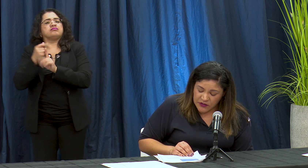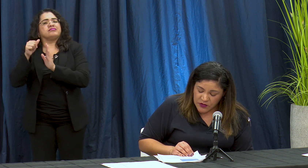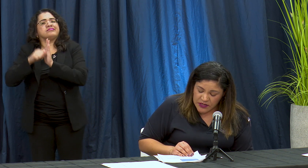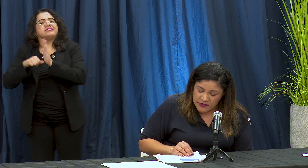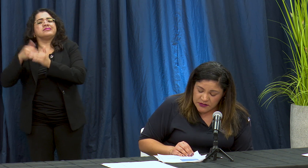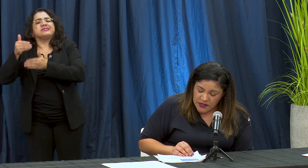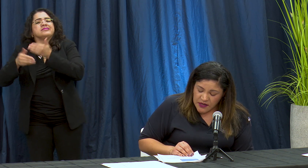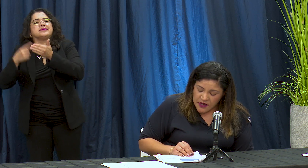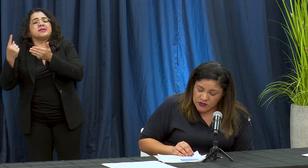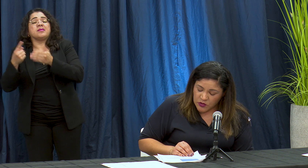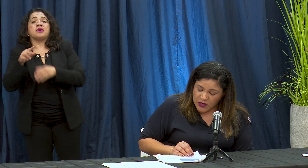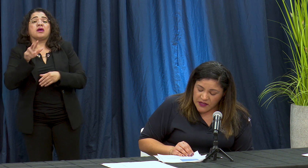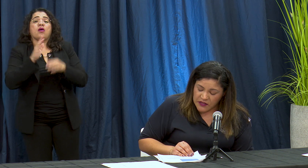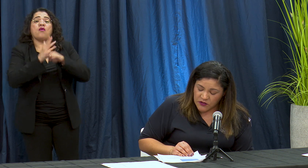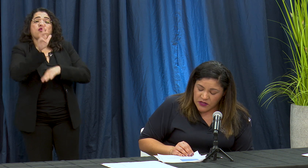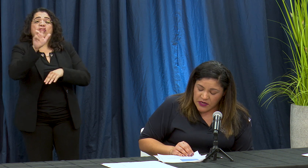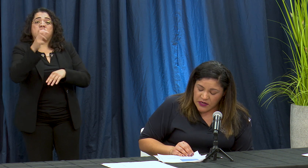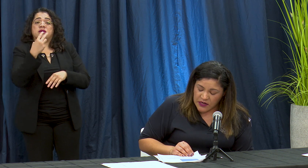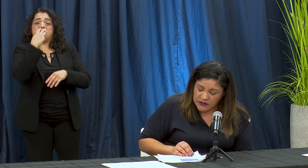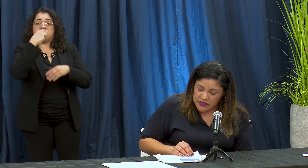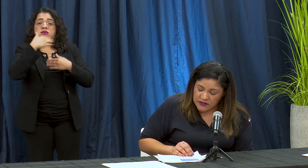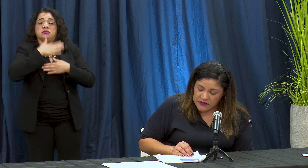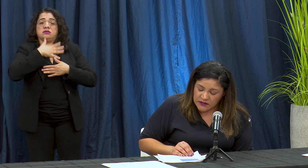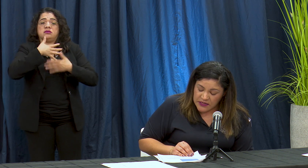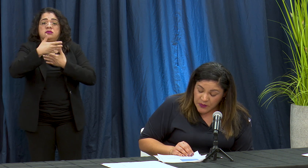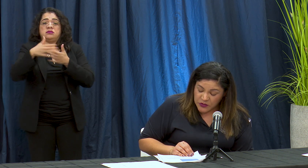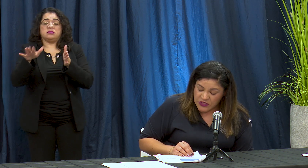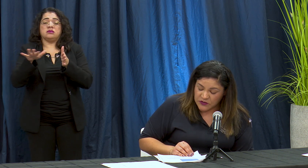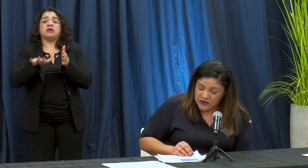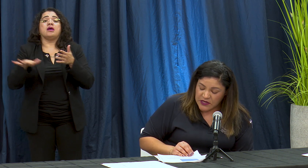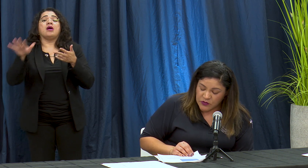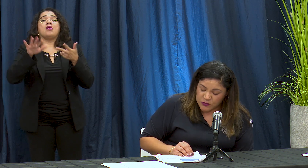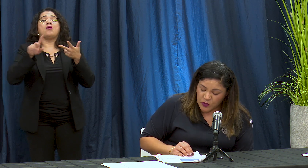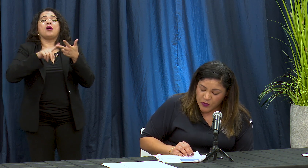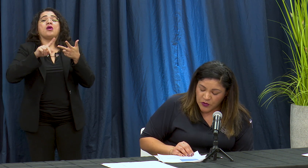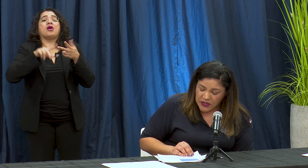adores sólo al read adored el treinta por ciento estan en news o por lo que